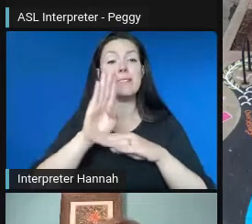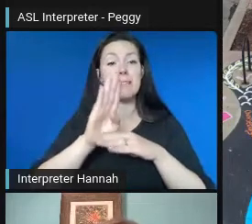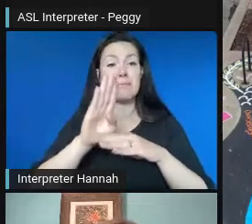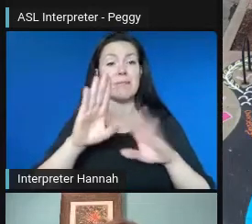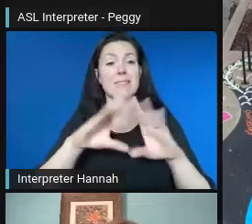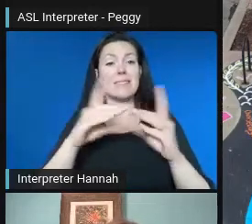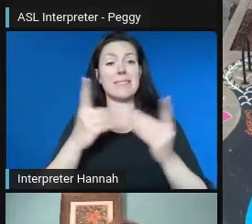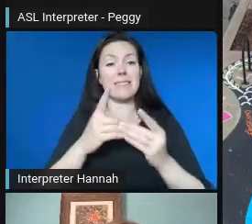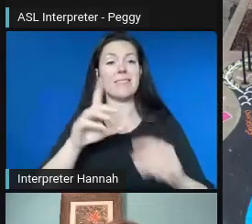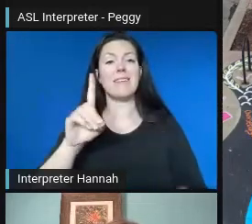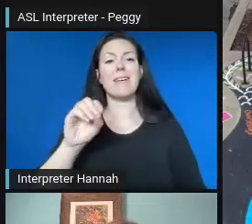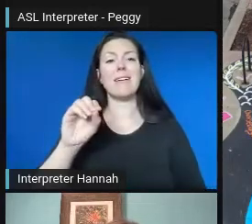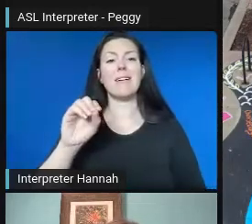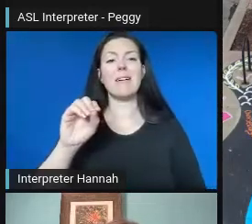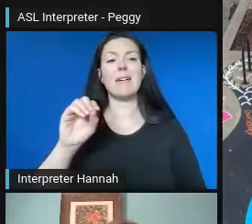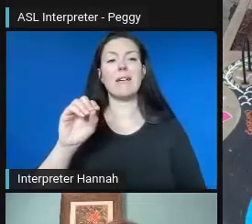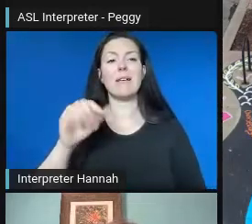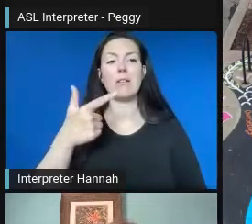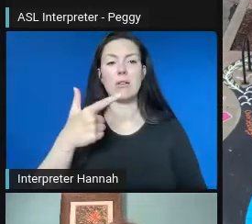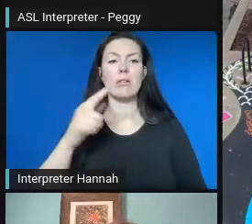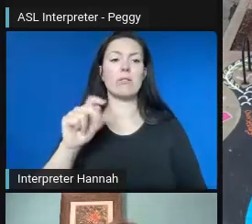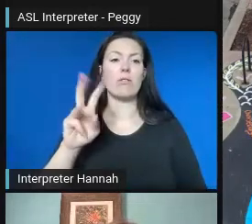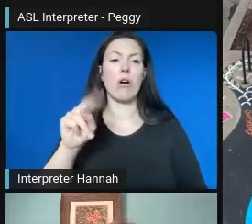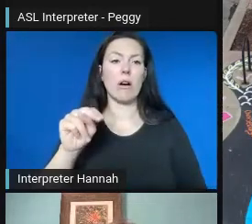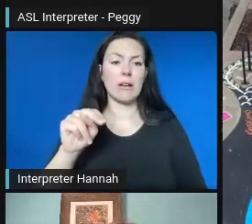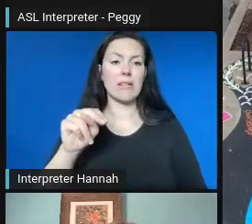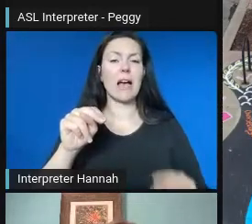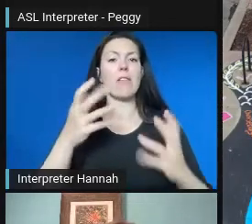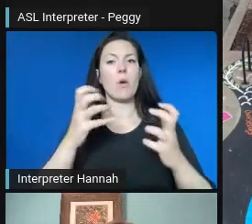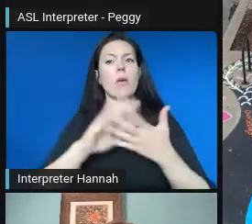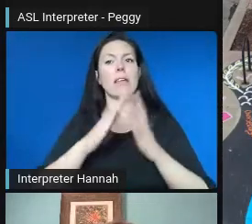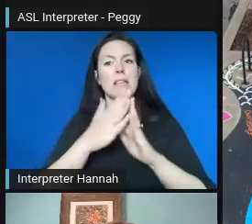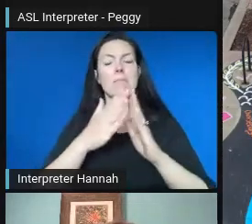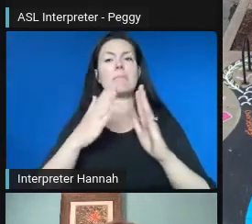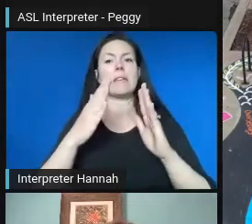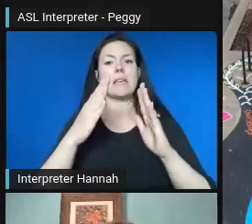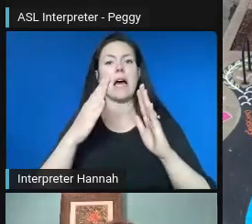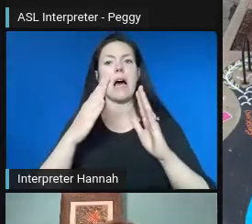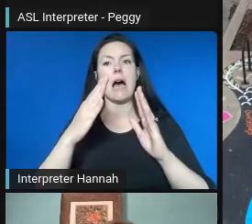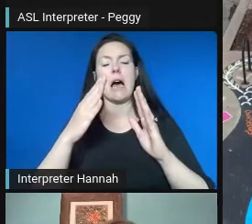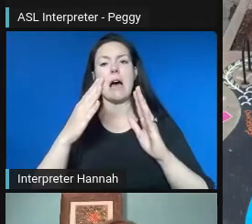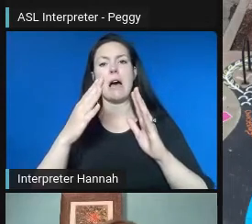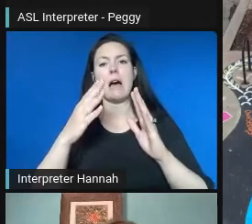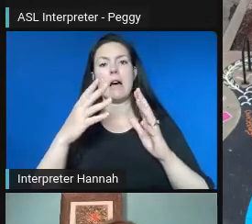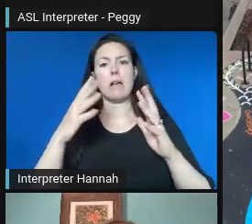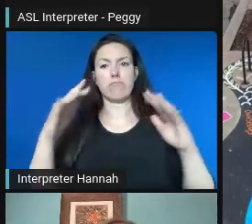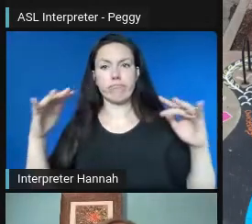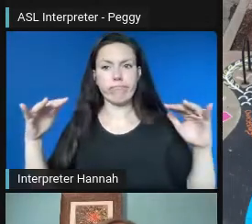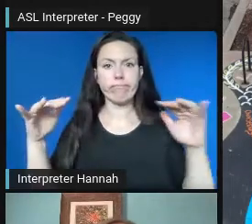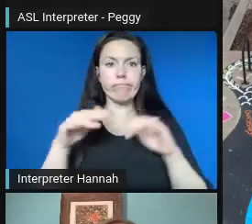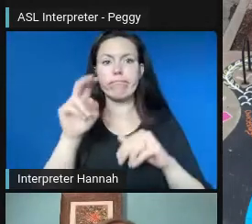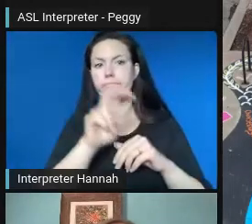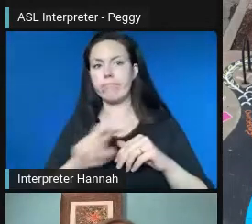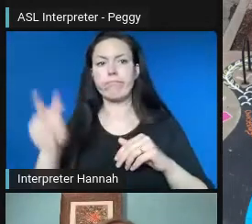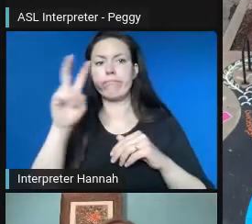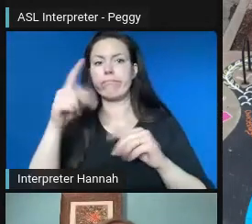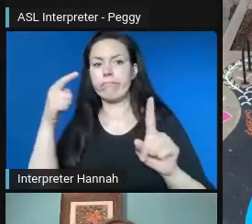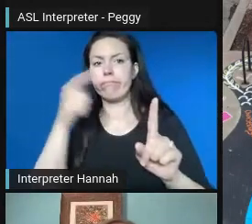regional destination. And I think that Eleanor was smart in choosing this particular district.